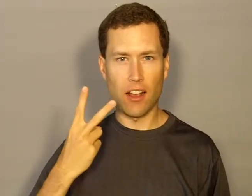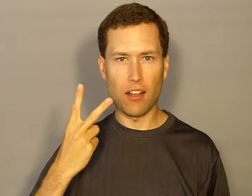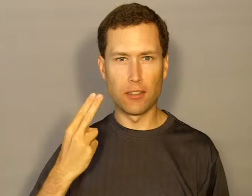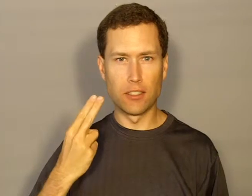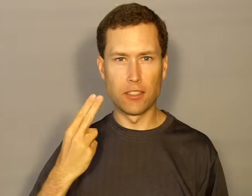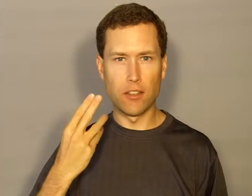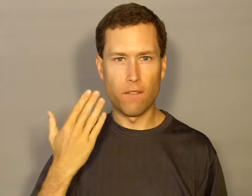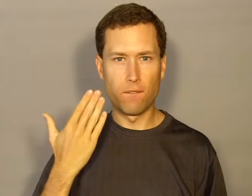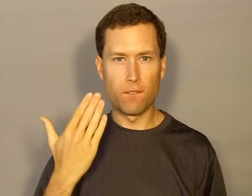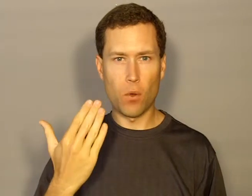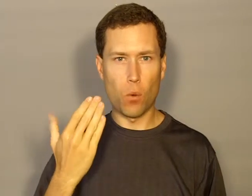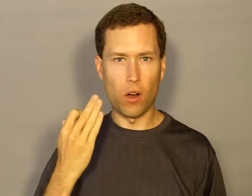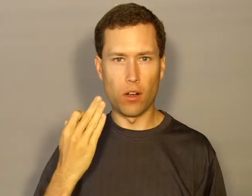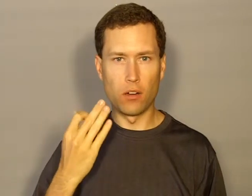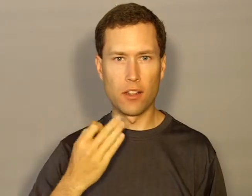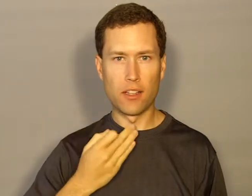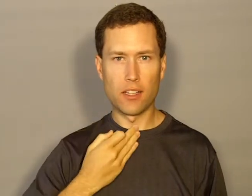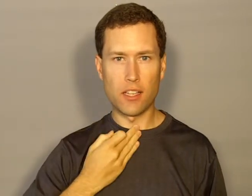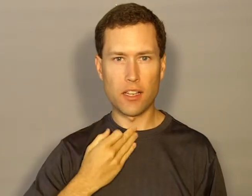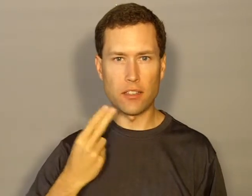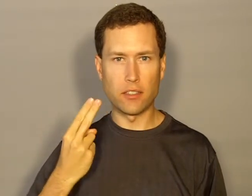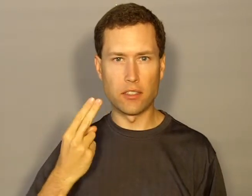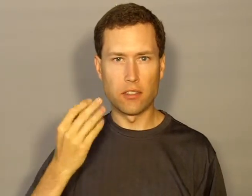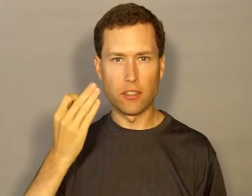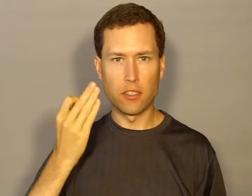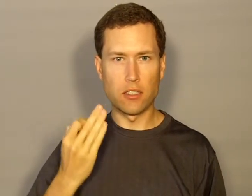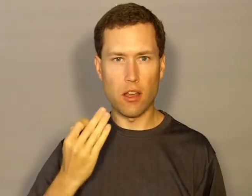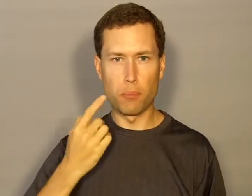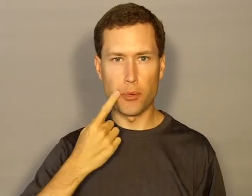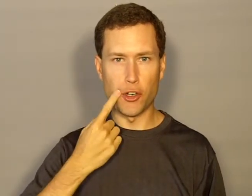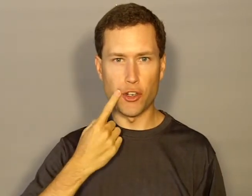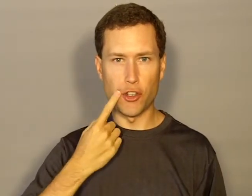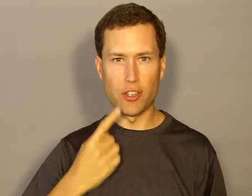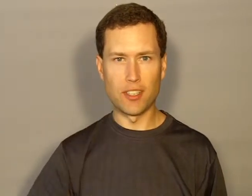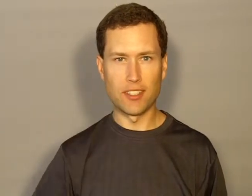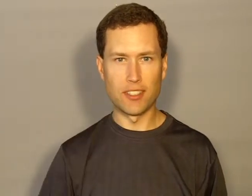sings for his supper si-ng-z foe-r hi-z su-pur 3t-8s-2s 5sf-3s 3t-2s 3sd-1m